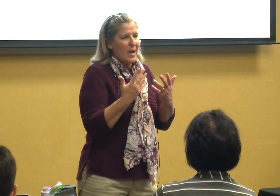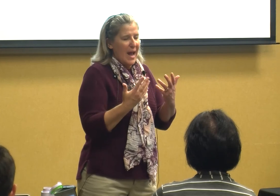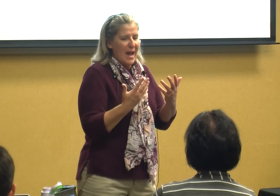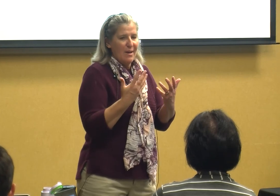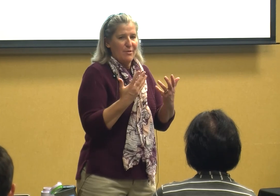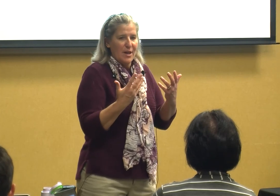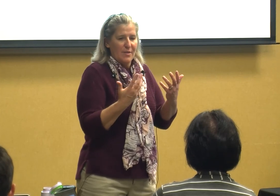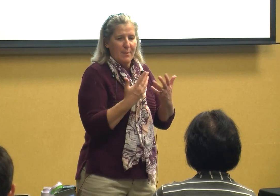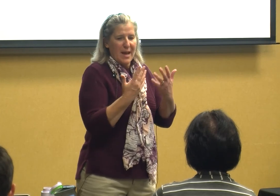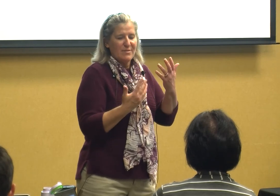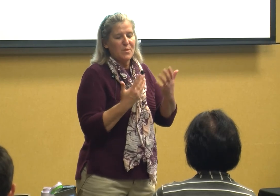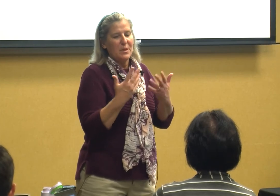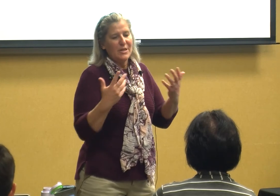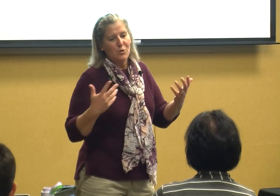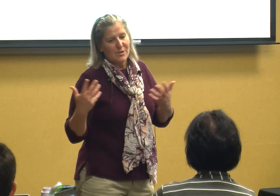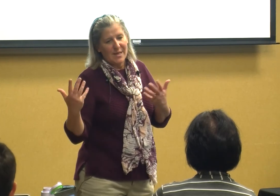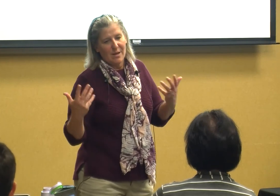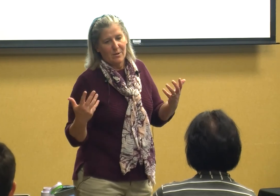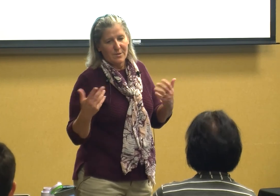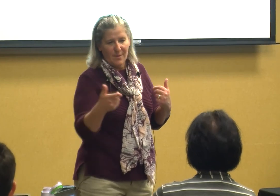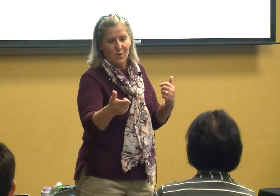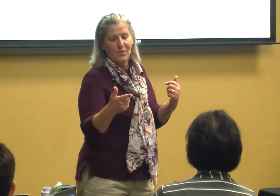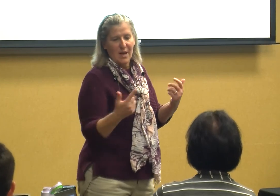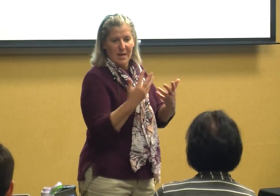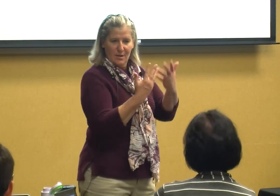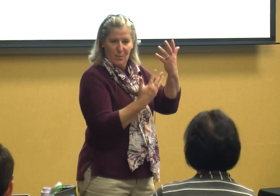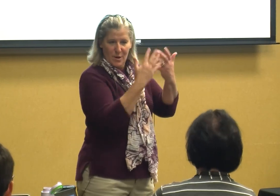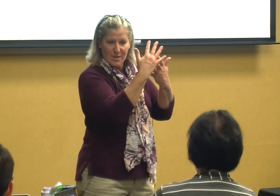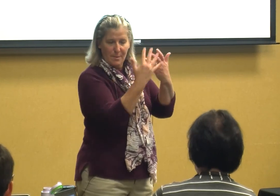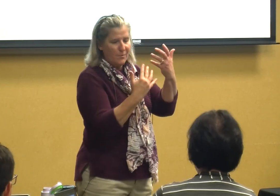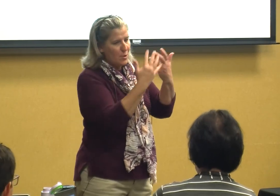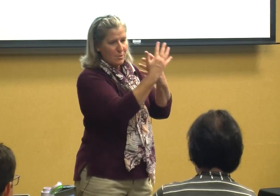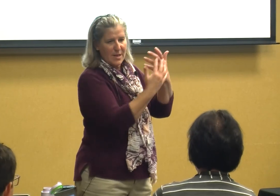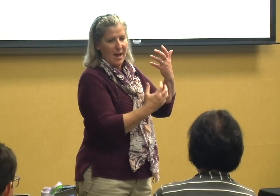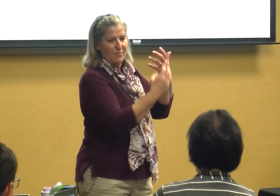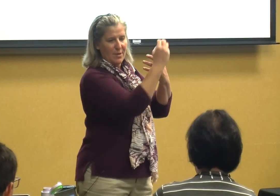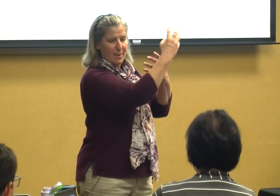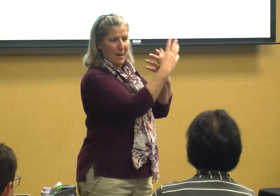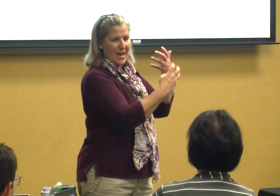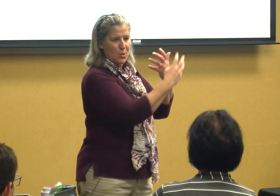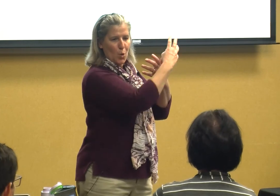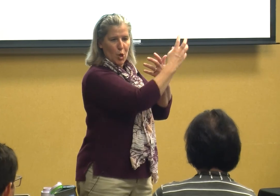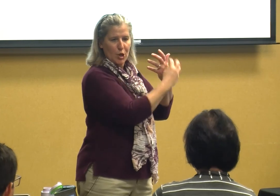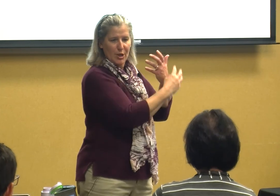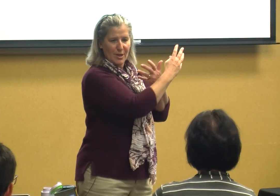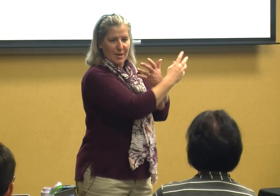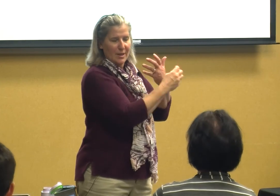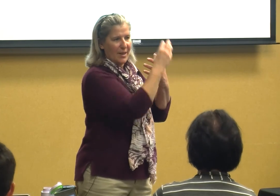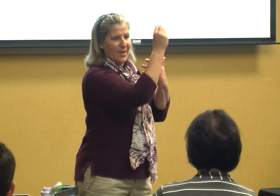have they may have splintered skills have you seen where some of yours have like patchwork like they